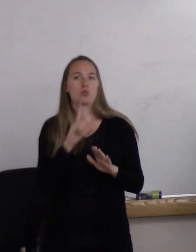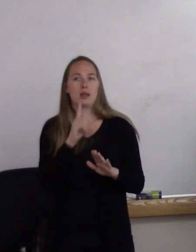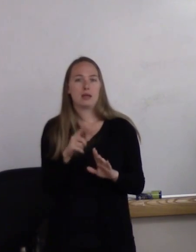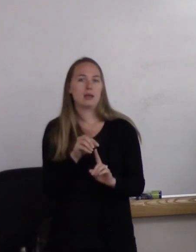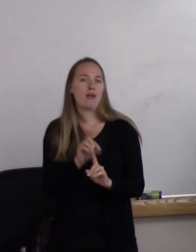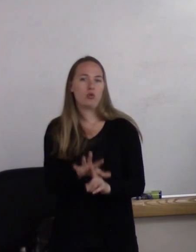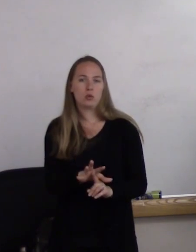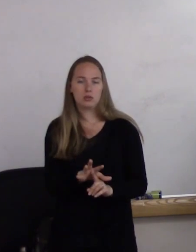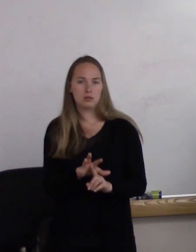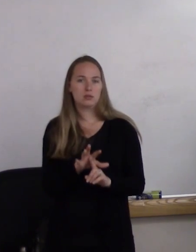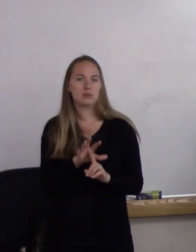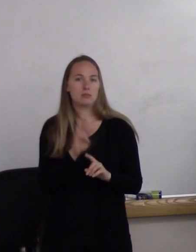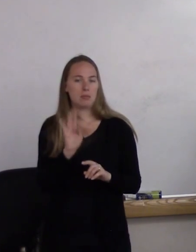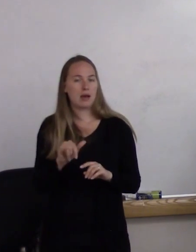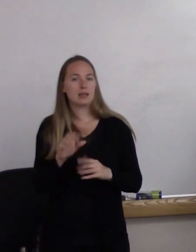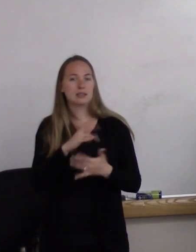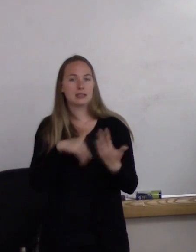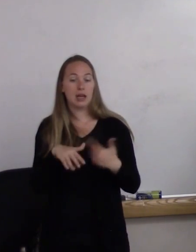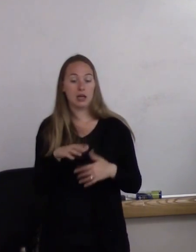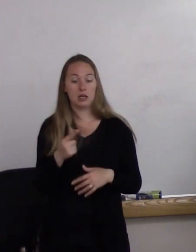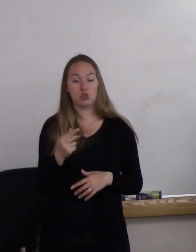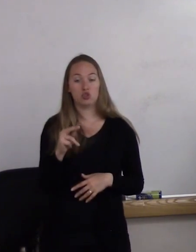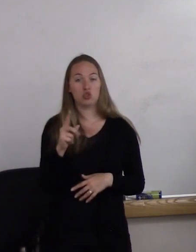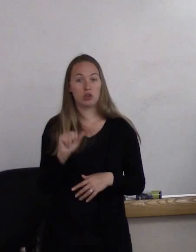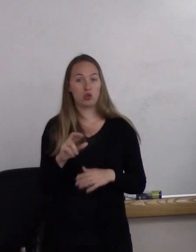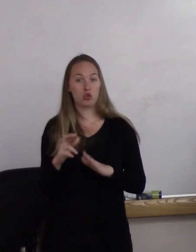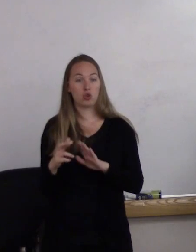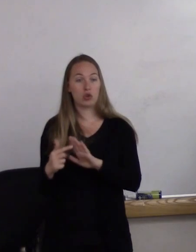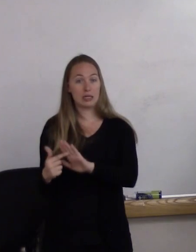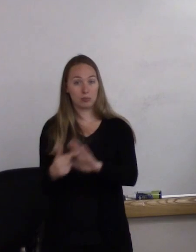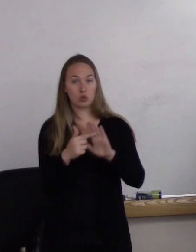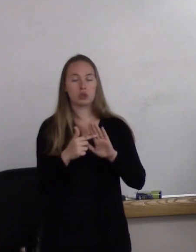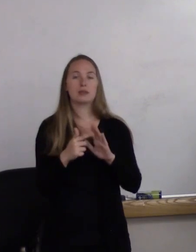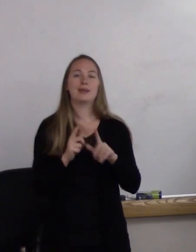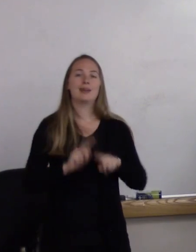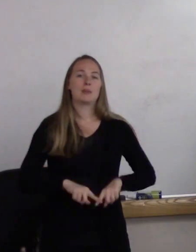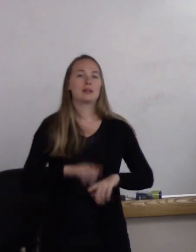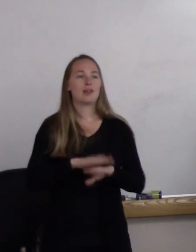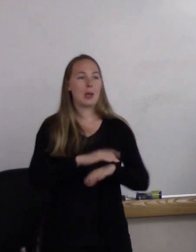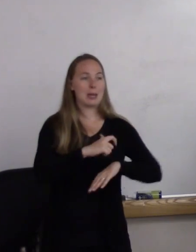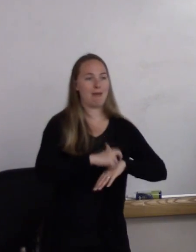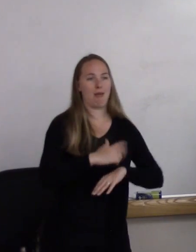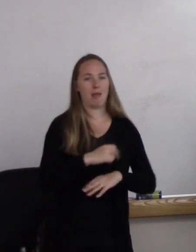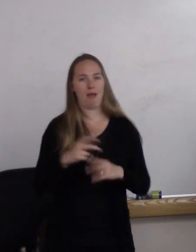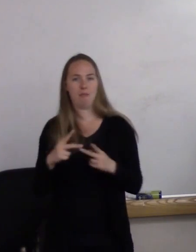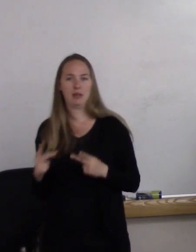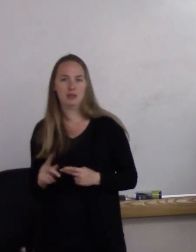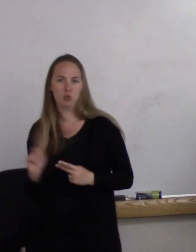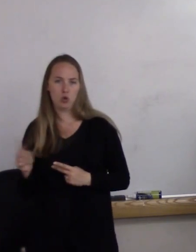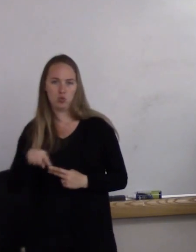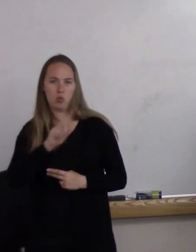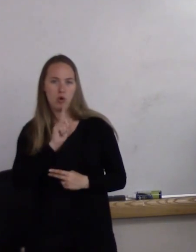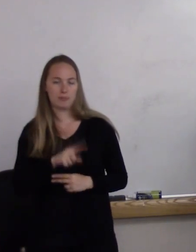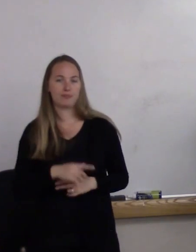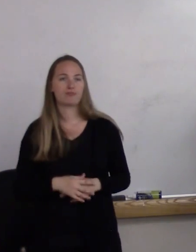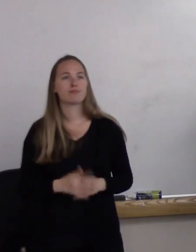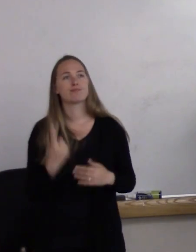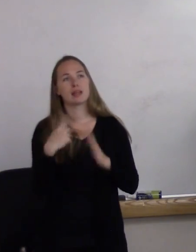Gender expression differs based on the time and the place of where you are. So I'll give an example.